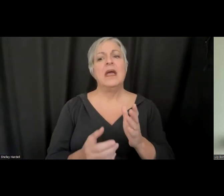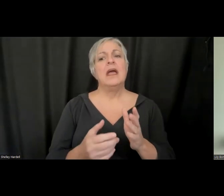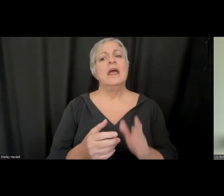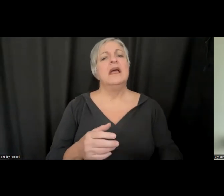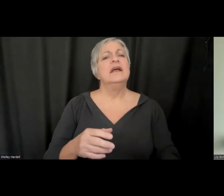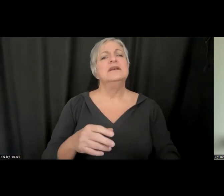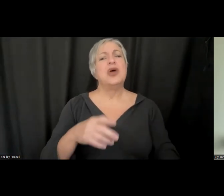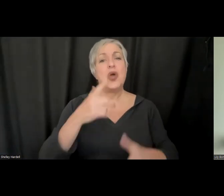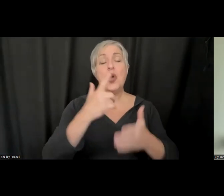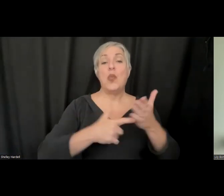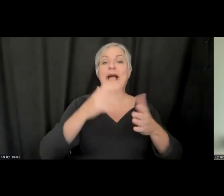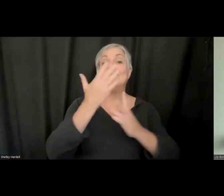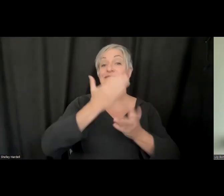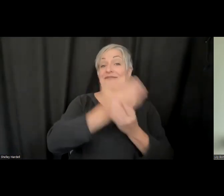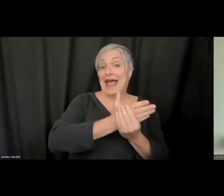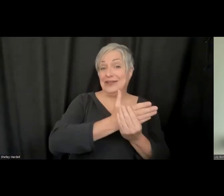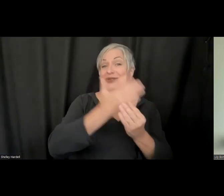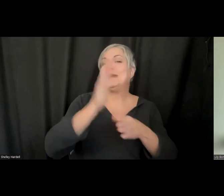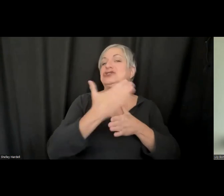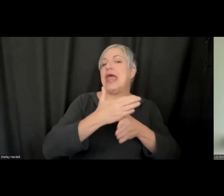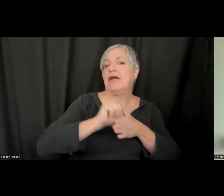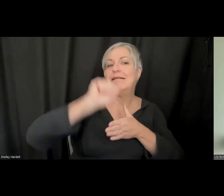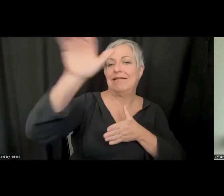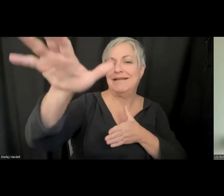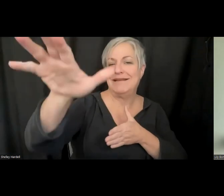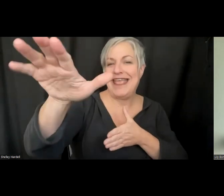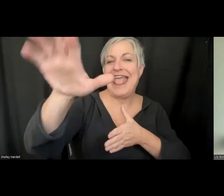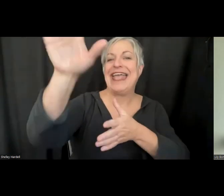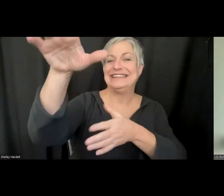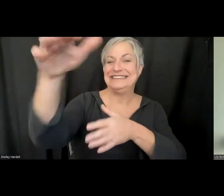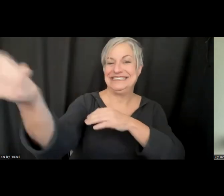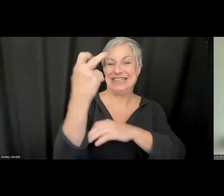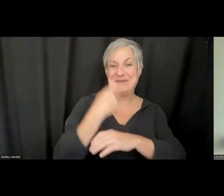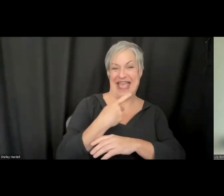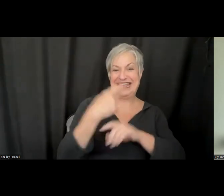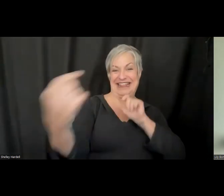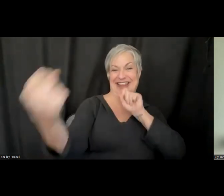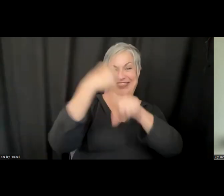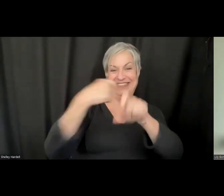that's a big question with a not-obvious answer. I think at